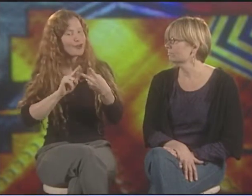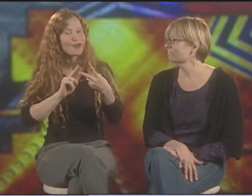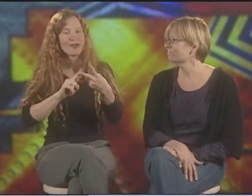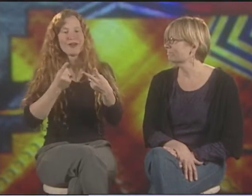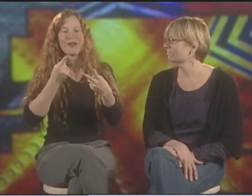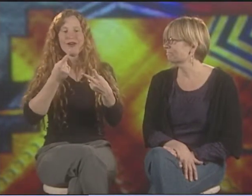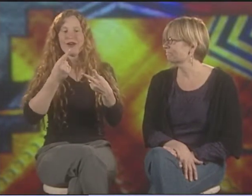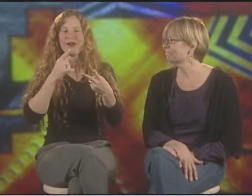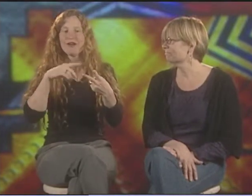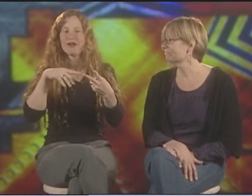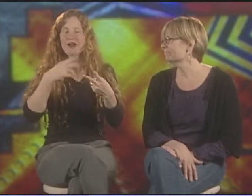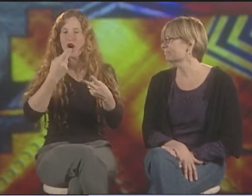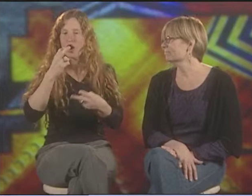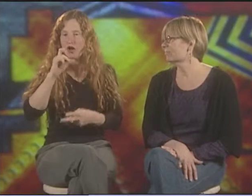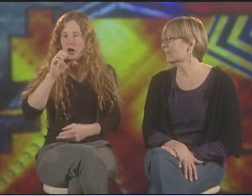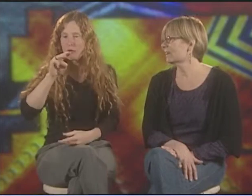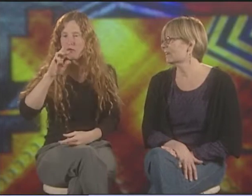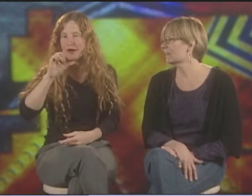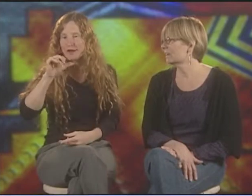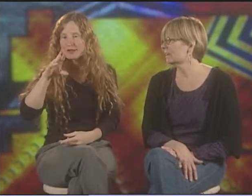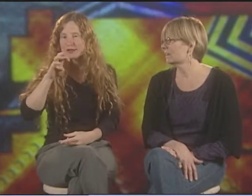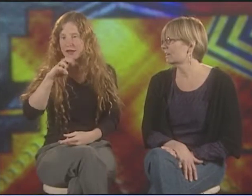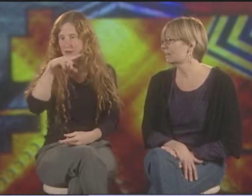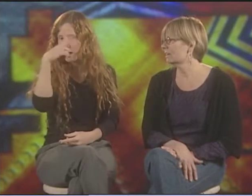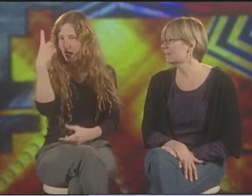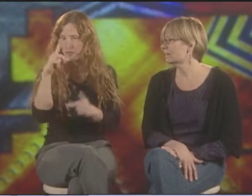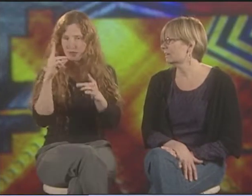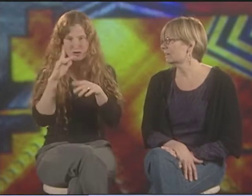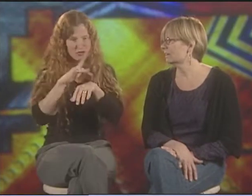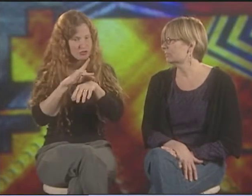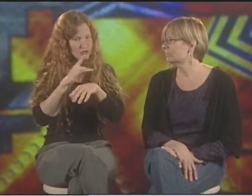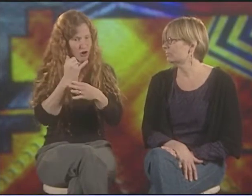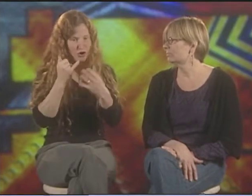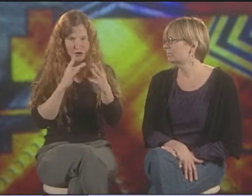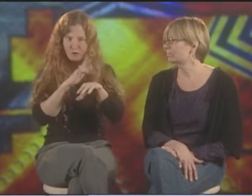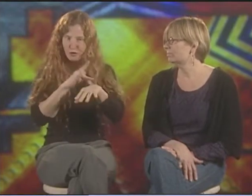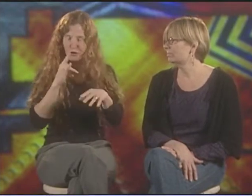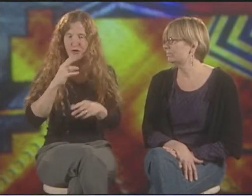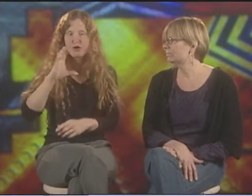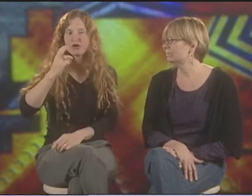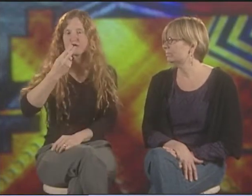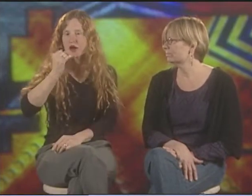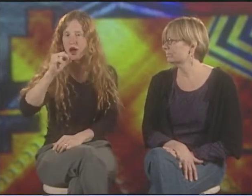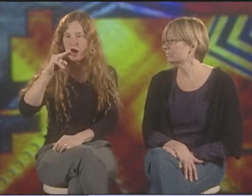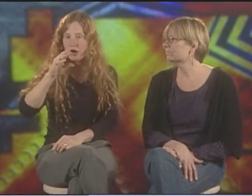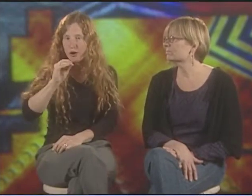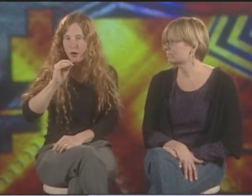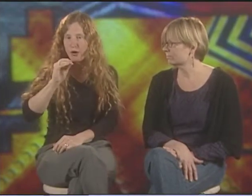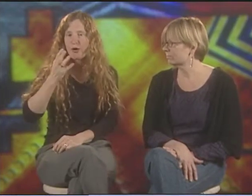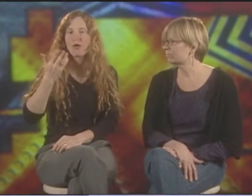FEMINIST ART IS A LOT EARLIER. THE HARLEM RENAISSANCE, OF COURSE, WAS A LOT EARLIER WITH BLACK PEOPLE.